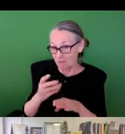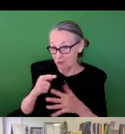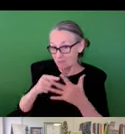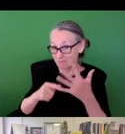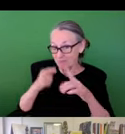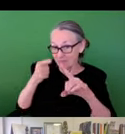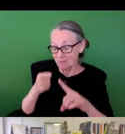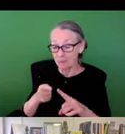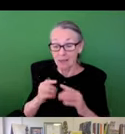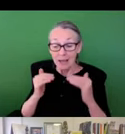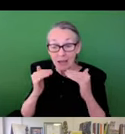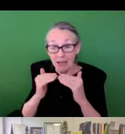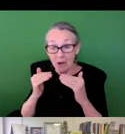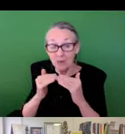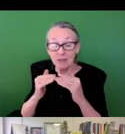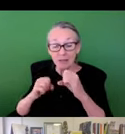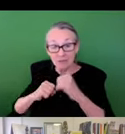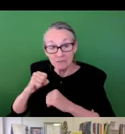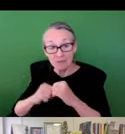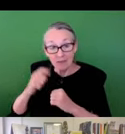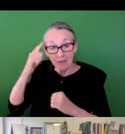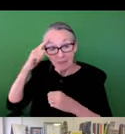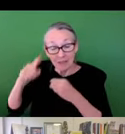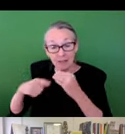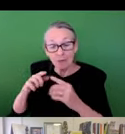So I will close with a few takeaways here when it comes